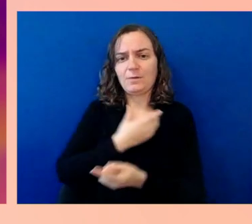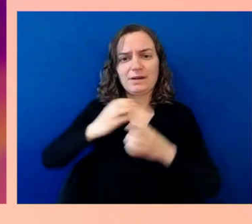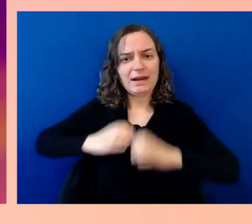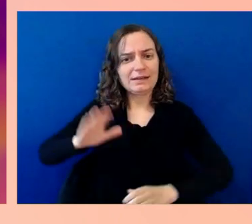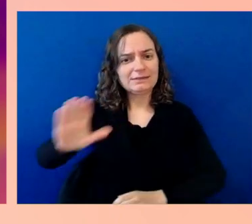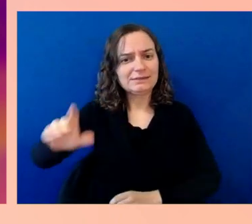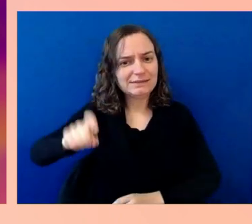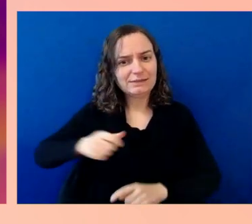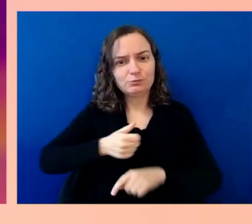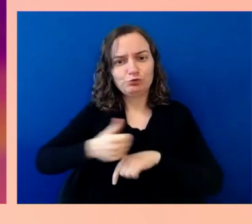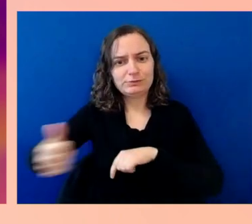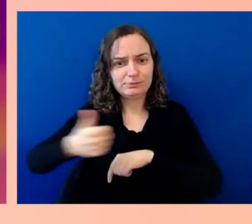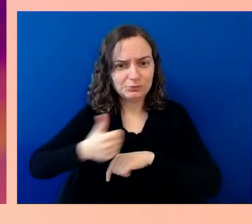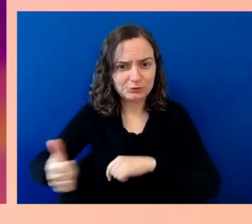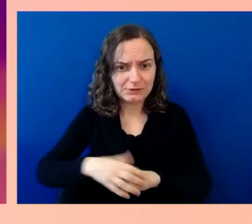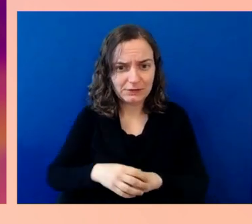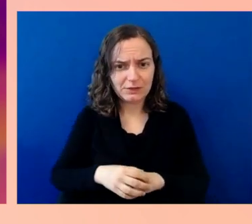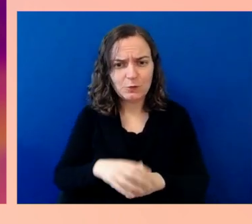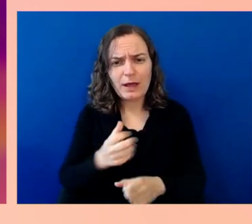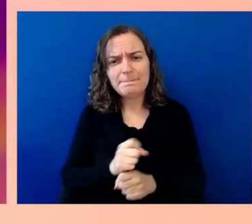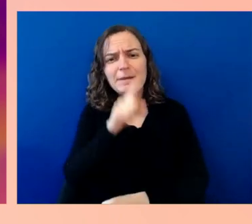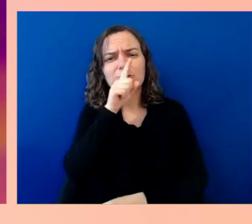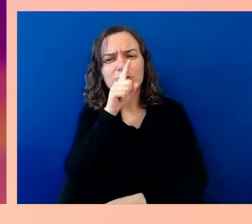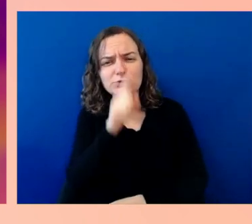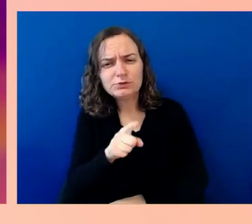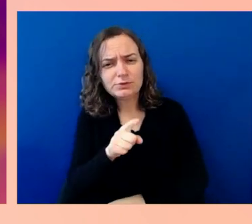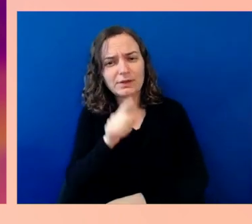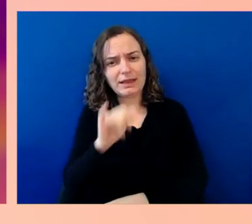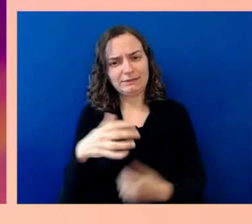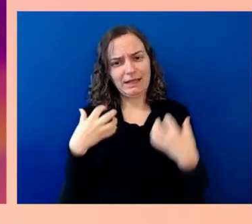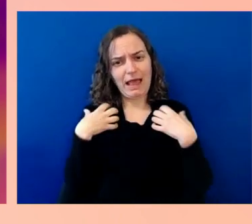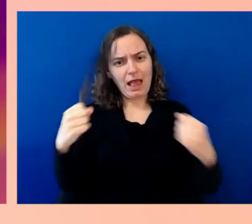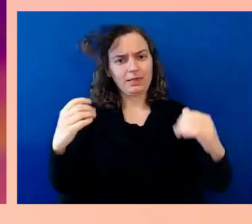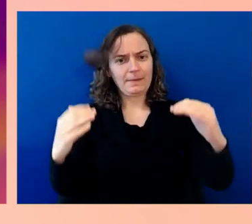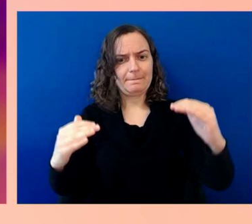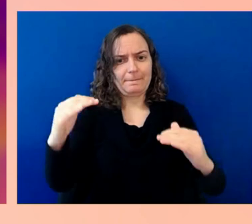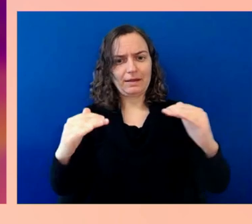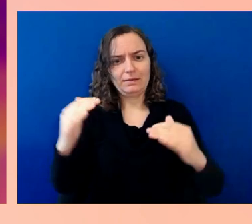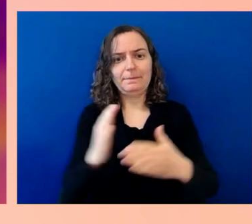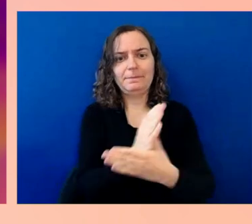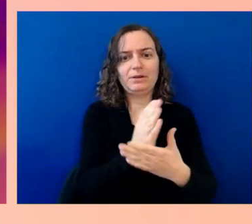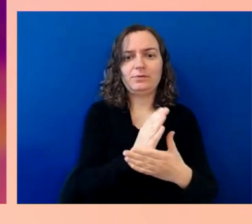a healthy balance between the activities that we as a government in the public sector carry on